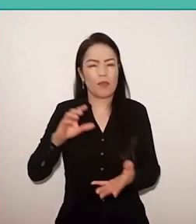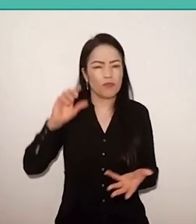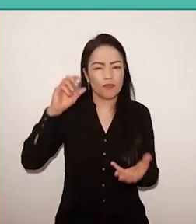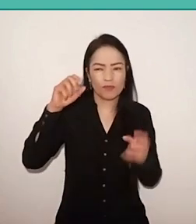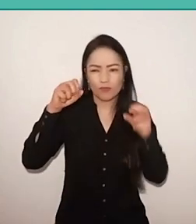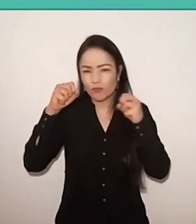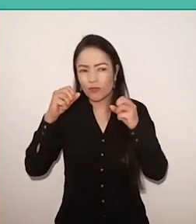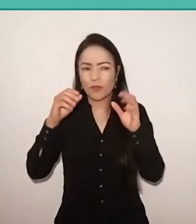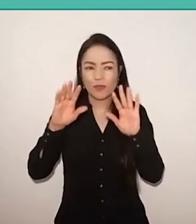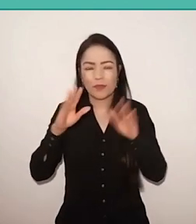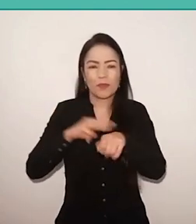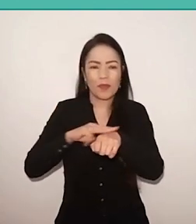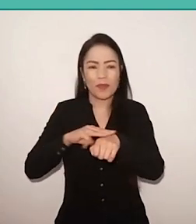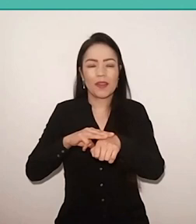Brown eyes,